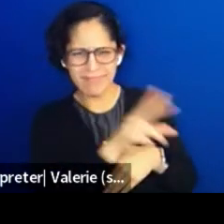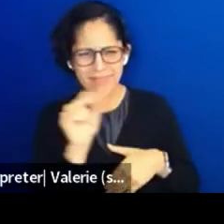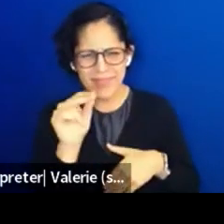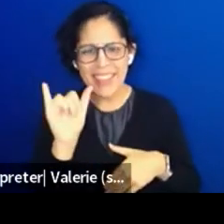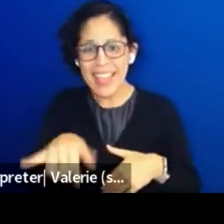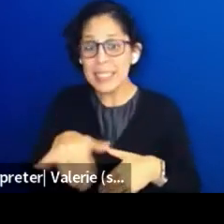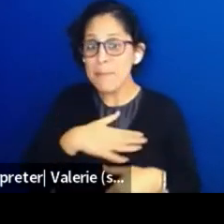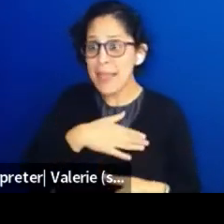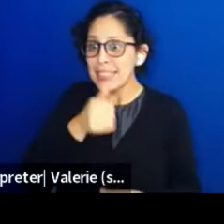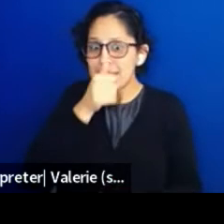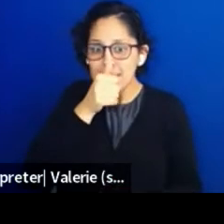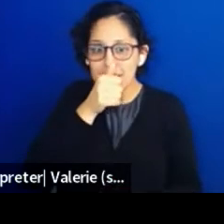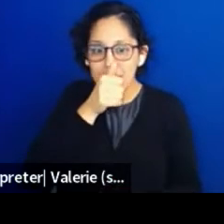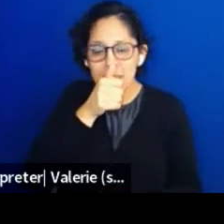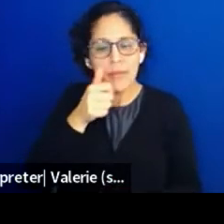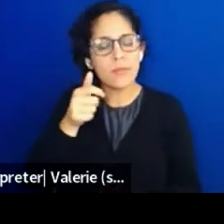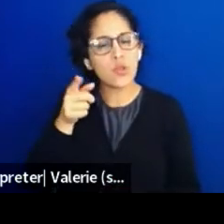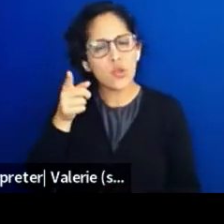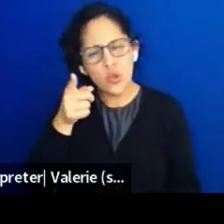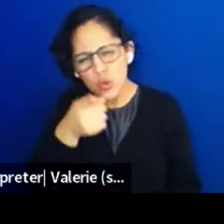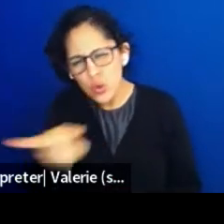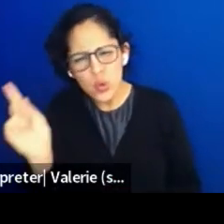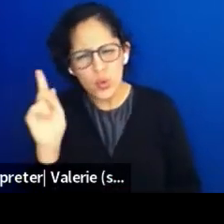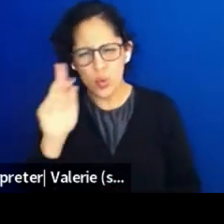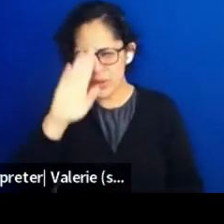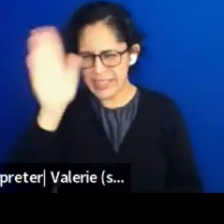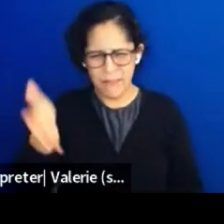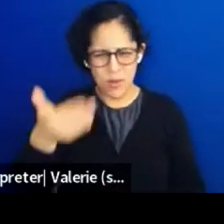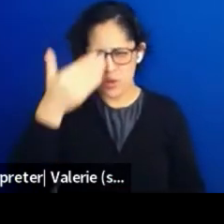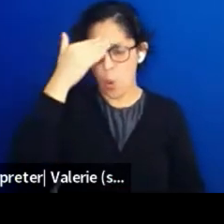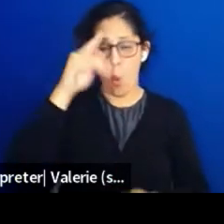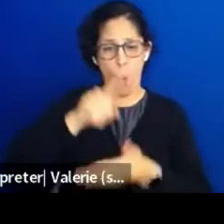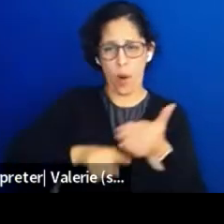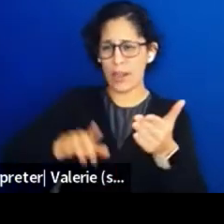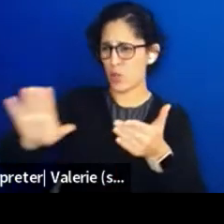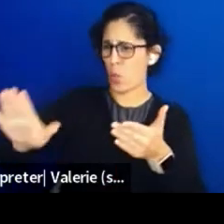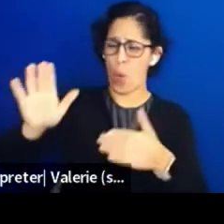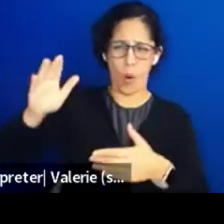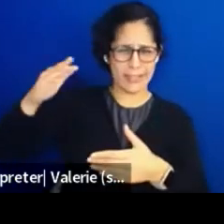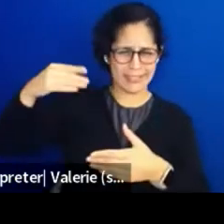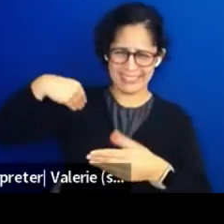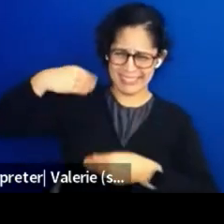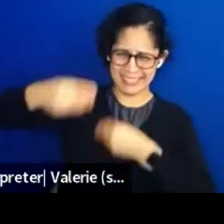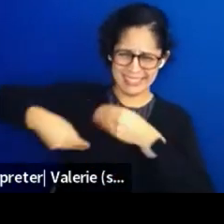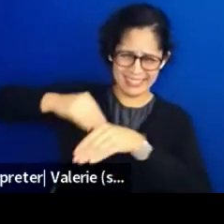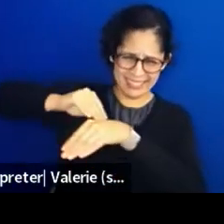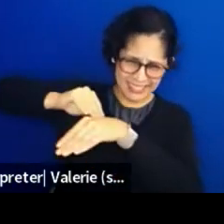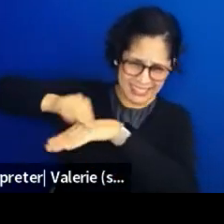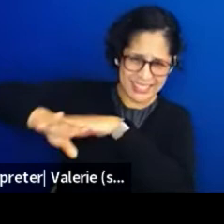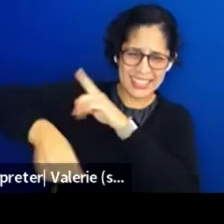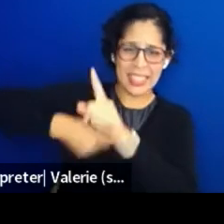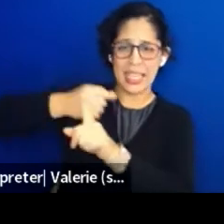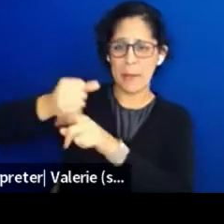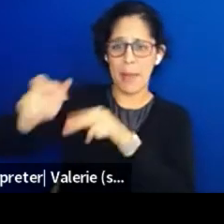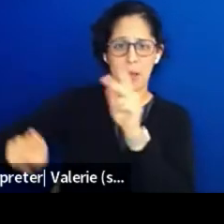you are never gonna know what your legacy is or how you touch people, or how you change this world.